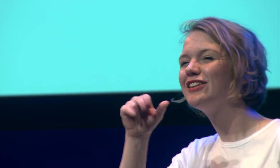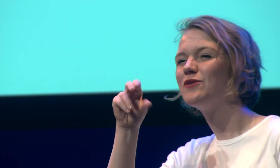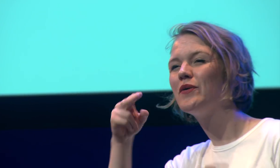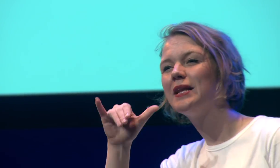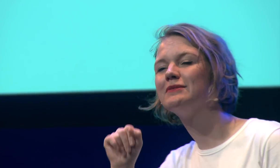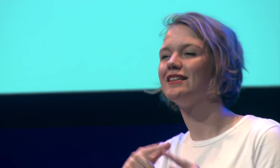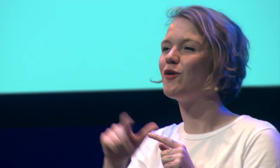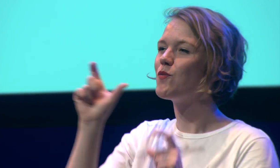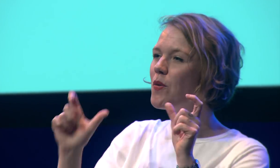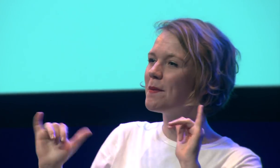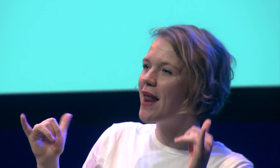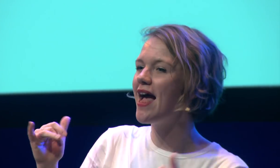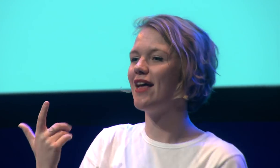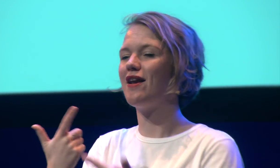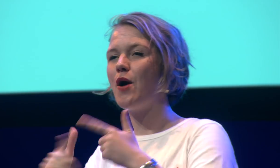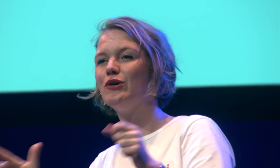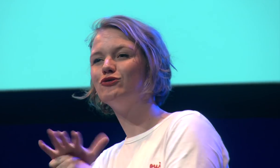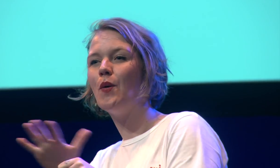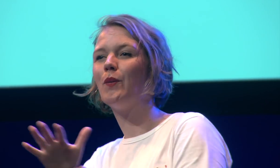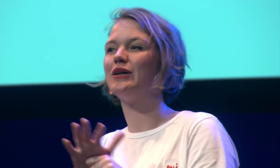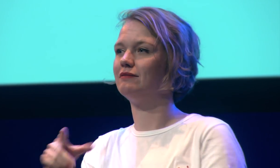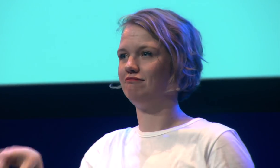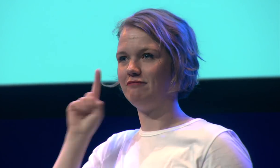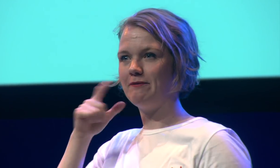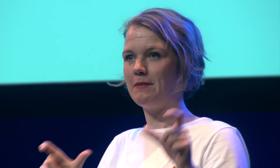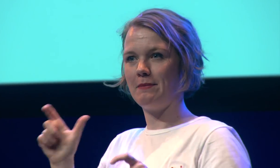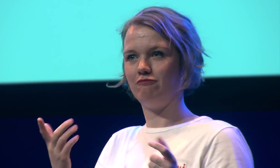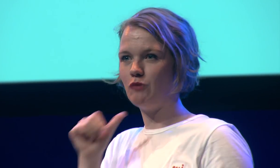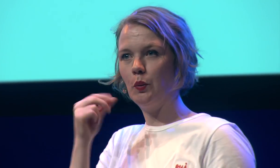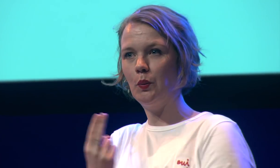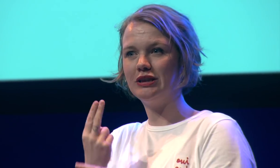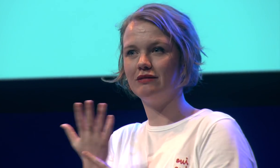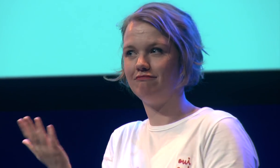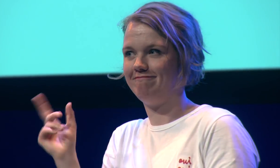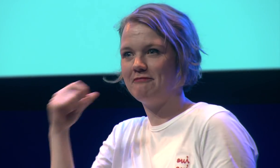it can be a problem for some people synonyms wordplay language jokes are not